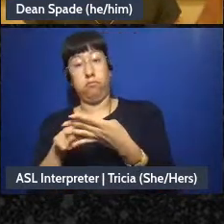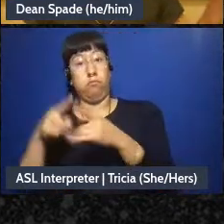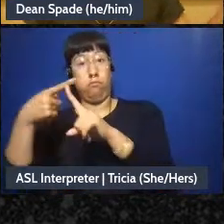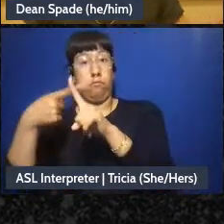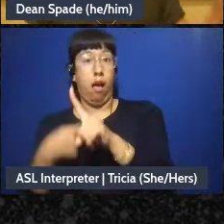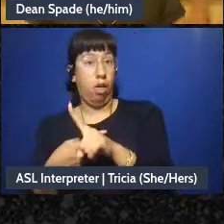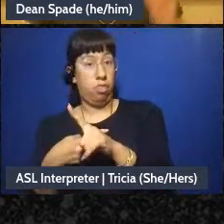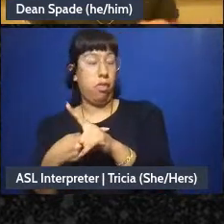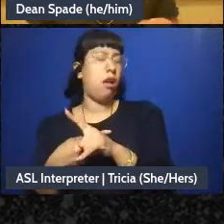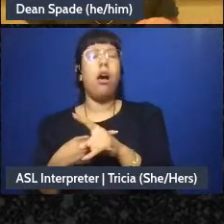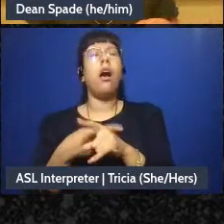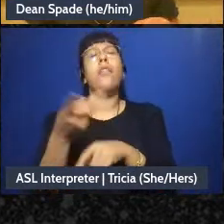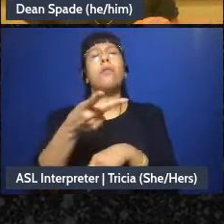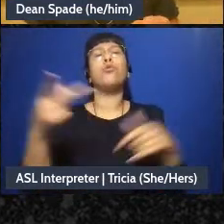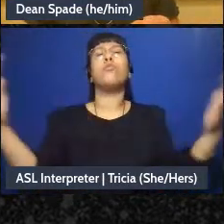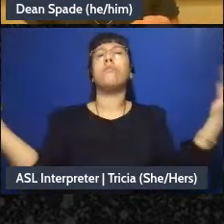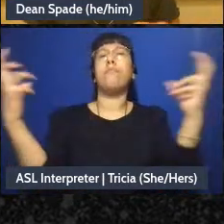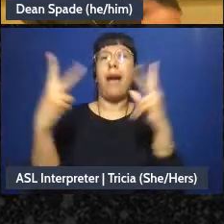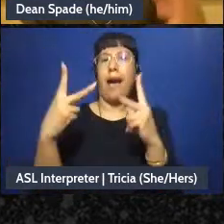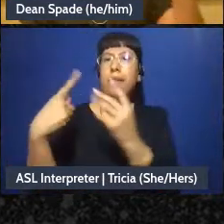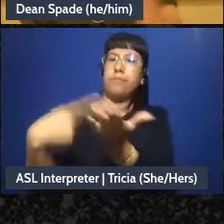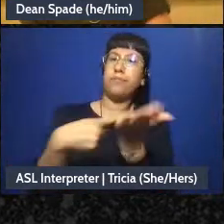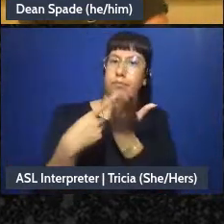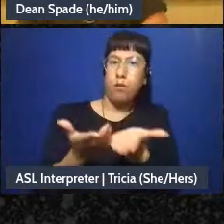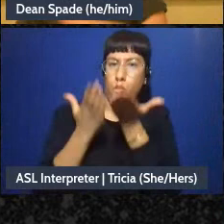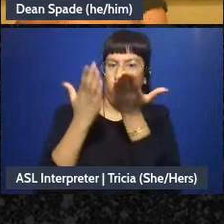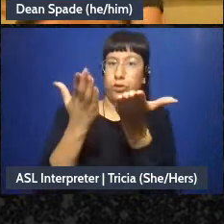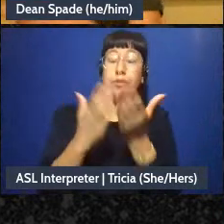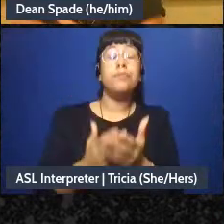They're going to come back with the proposal and so then the next meeting we talk about Sophie